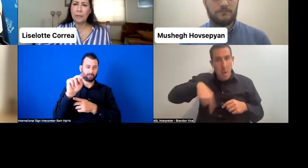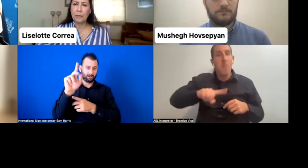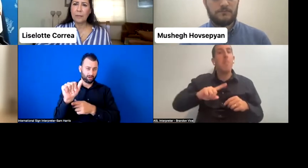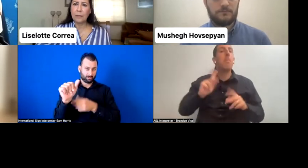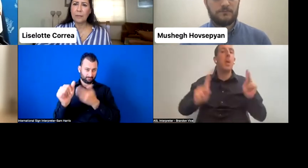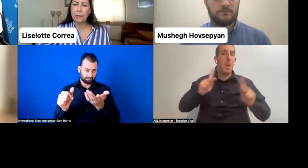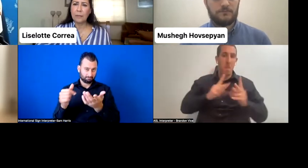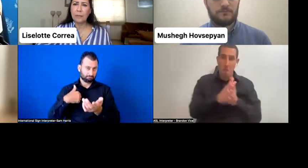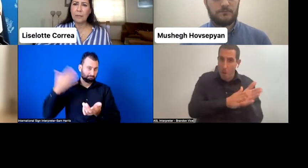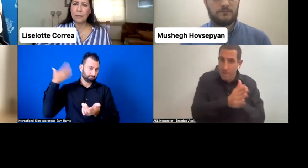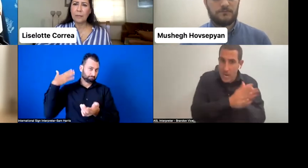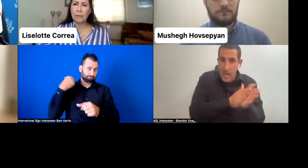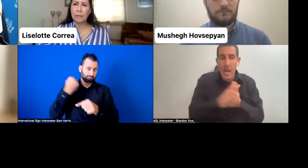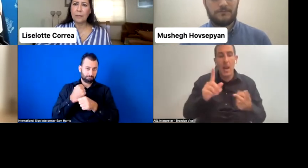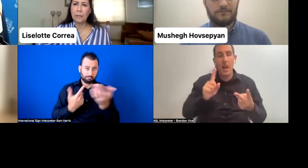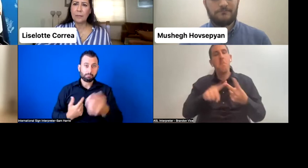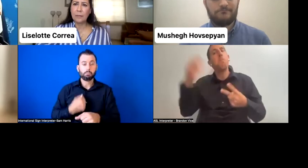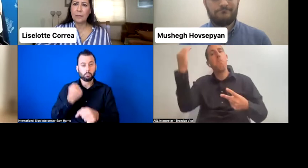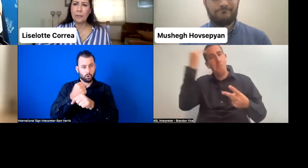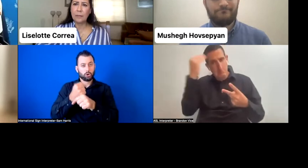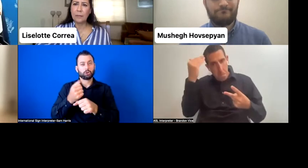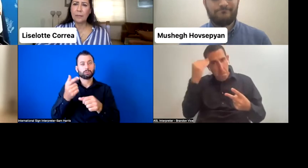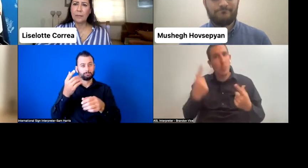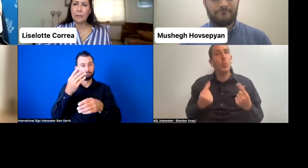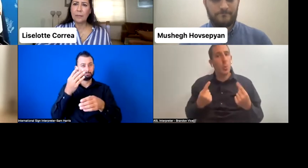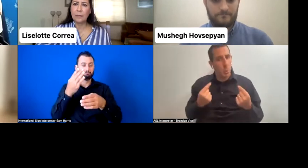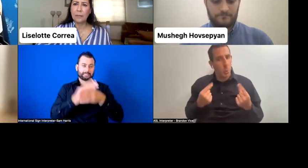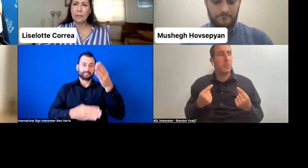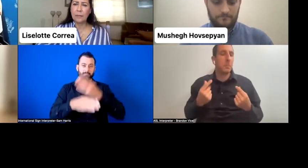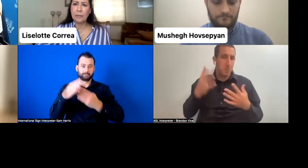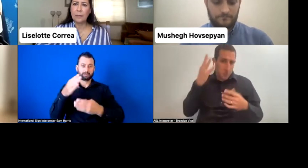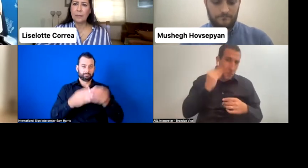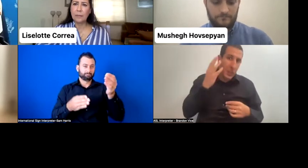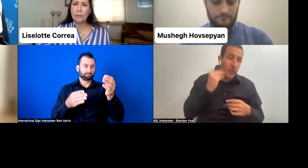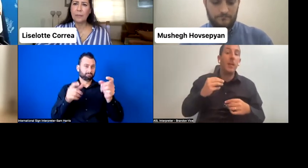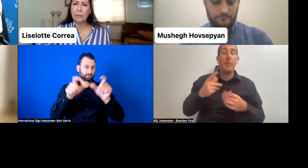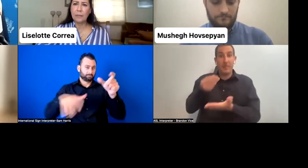But they don't have the power, and sometimes the economic power, to continue the advocacy.